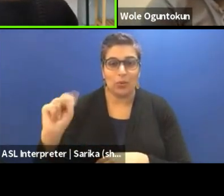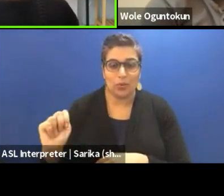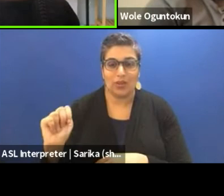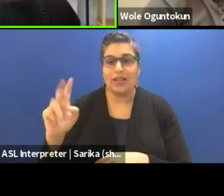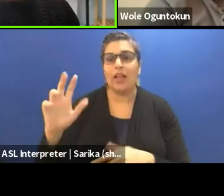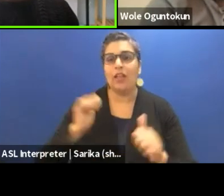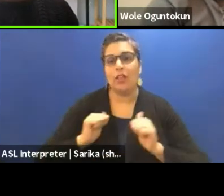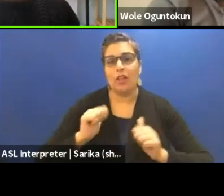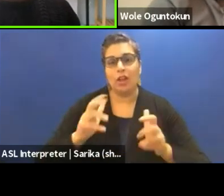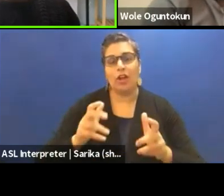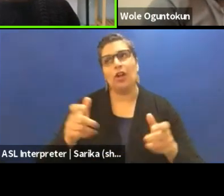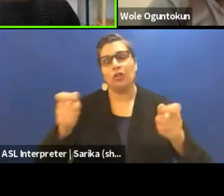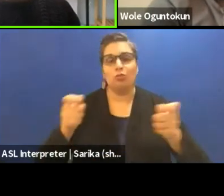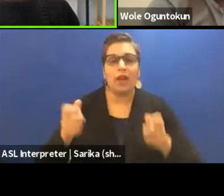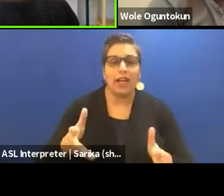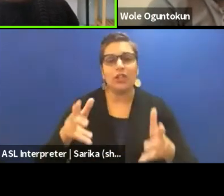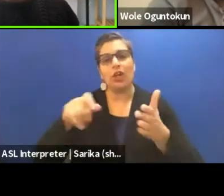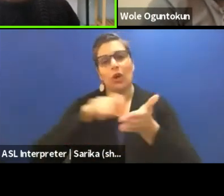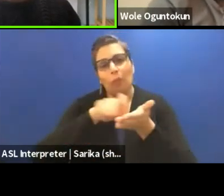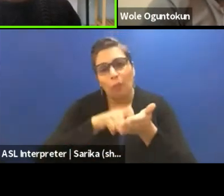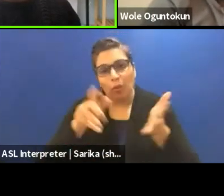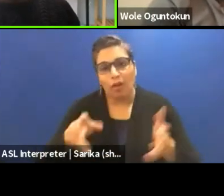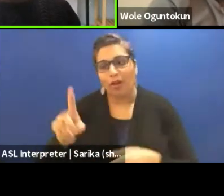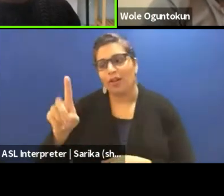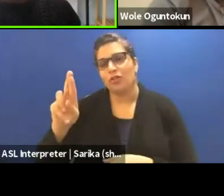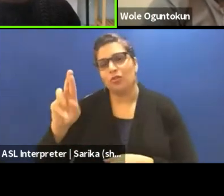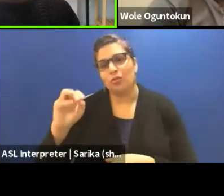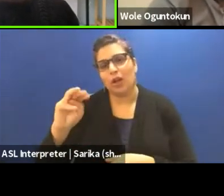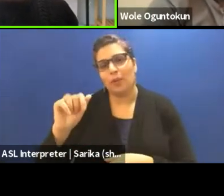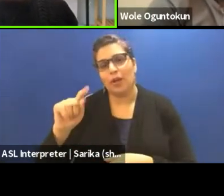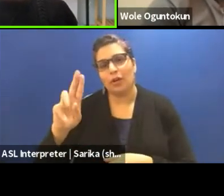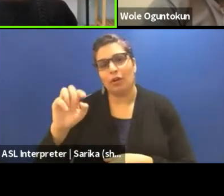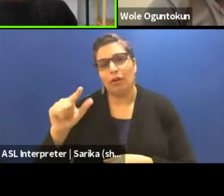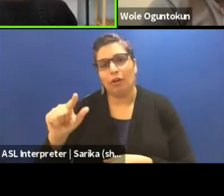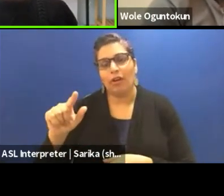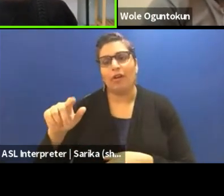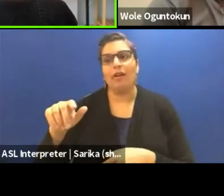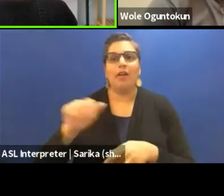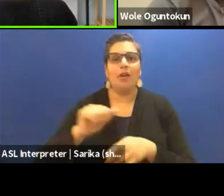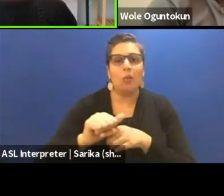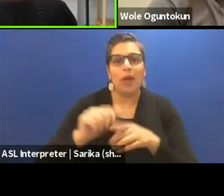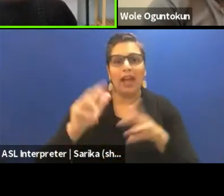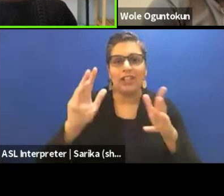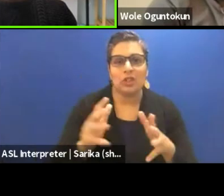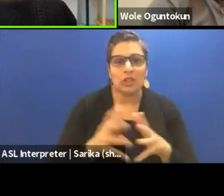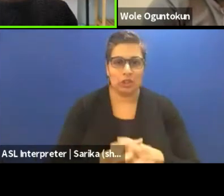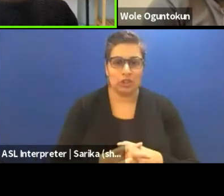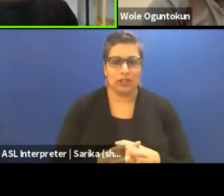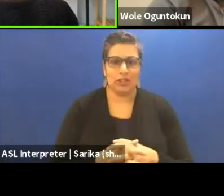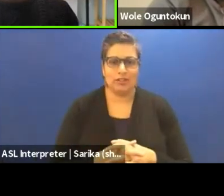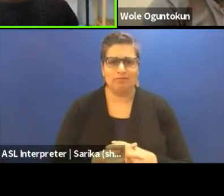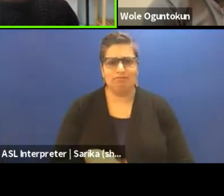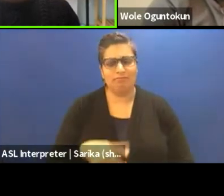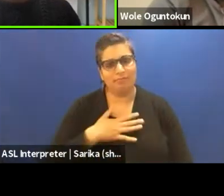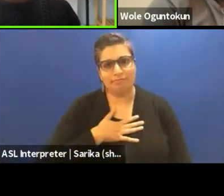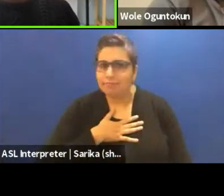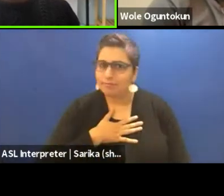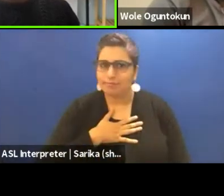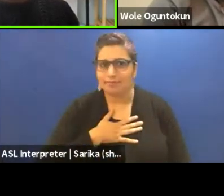a playwright, a dramaturge, a theater practitioner and it's really a privilege to have him with us.